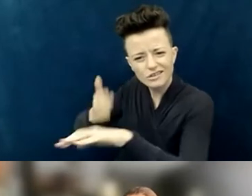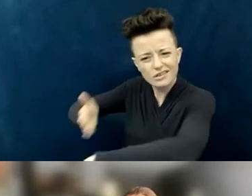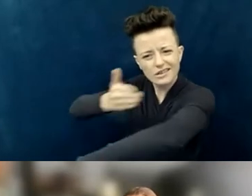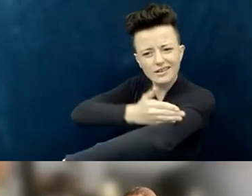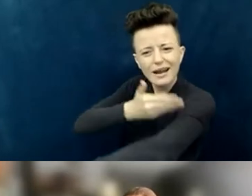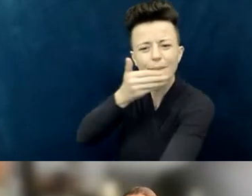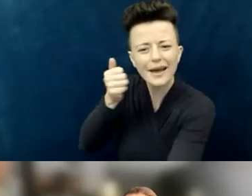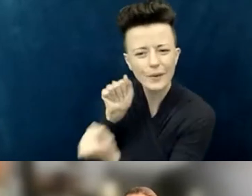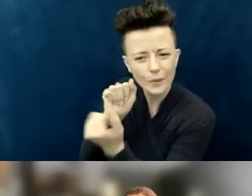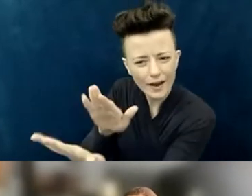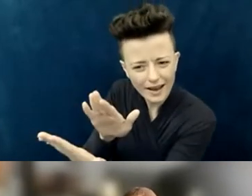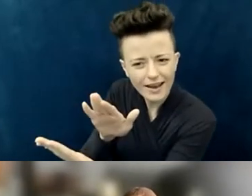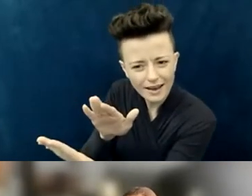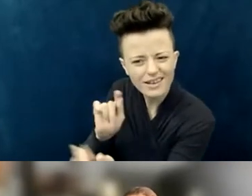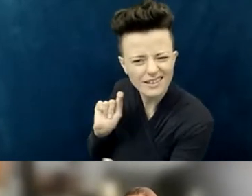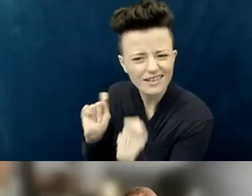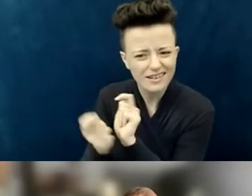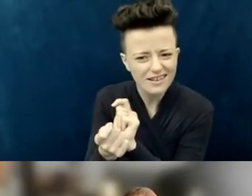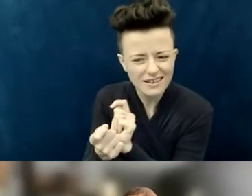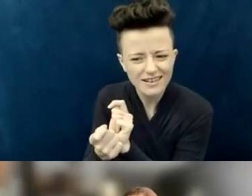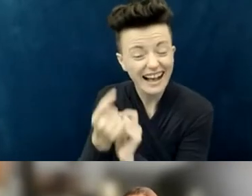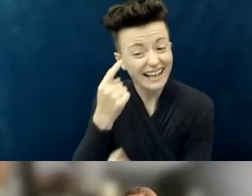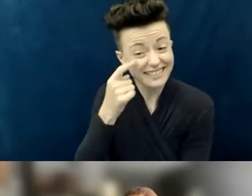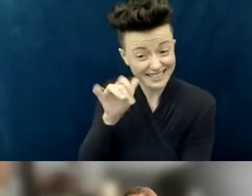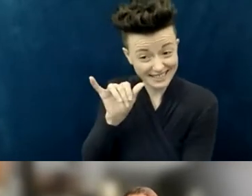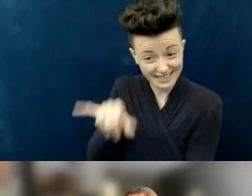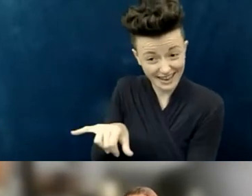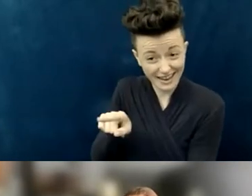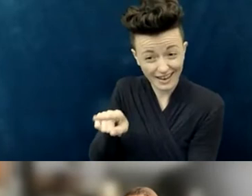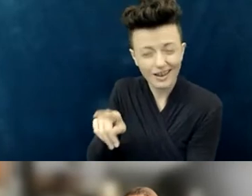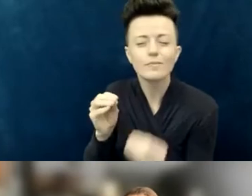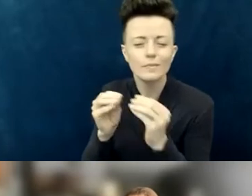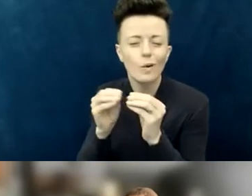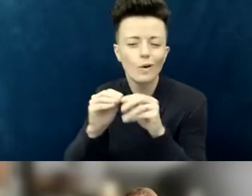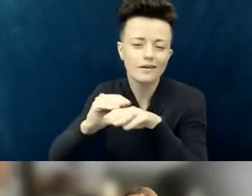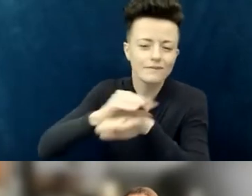of influencing the culture and changing the culture of the church